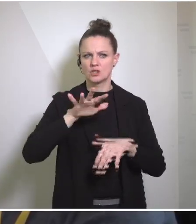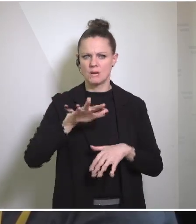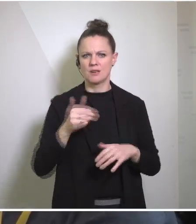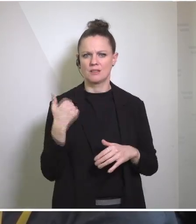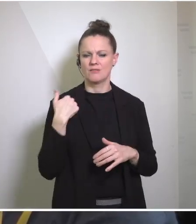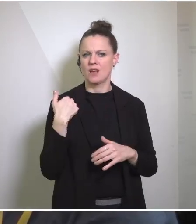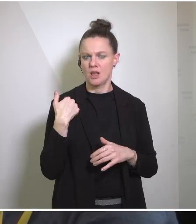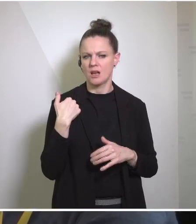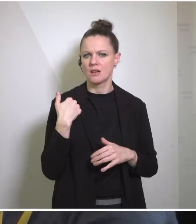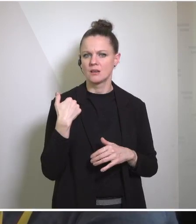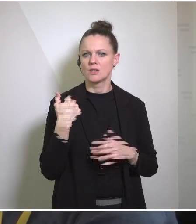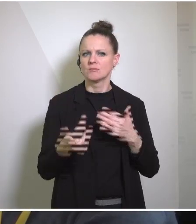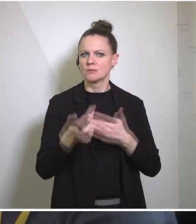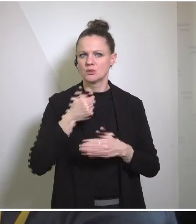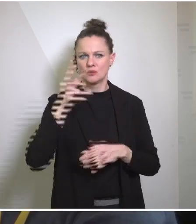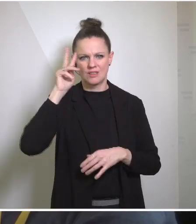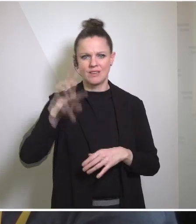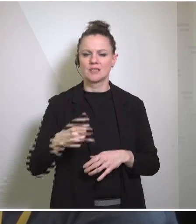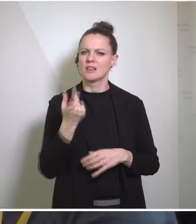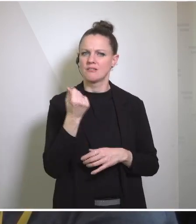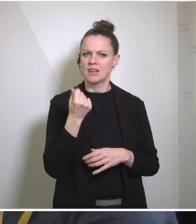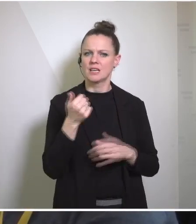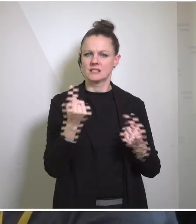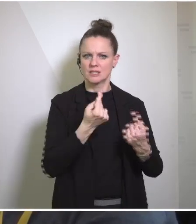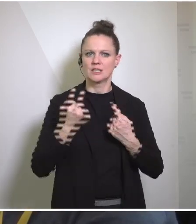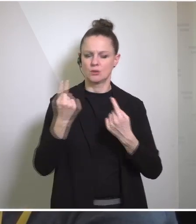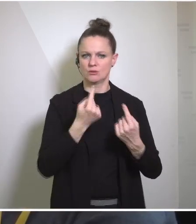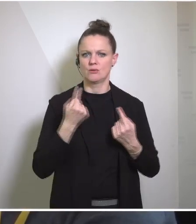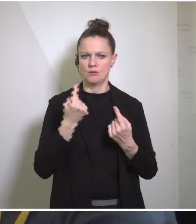earlier this month, telling financial institutions here about the risk of potentially violating